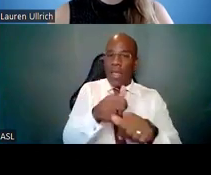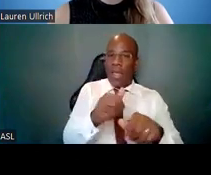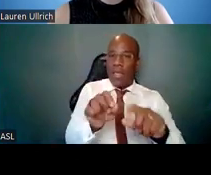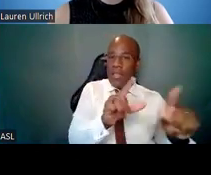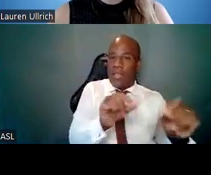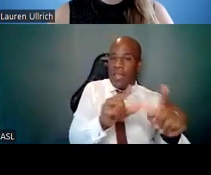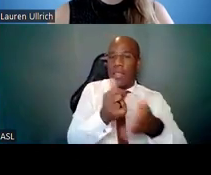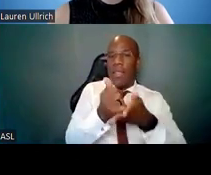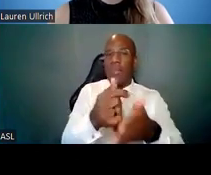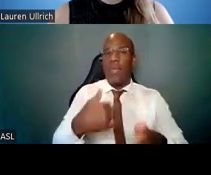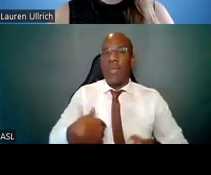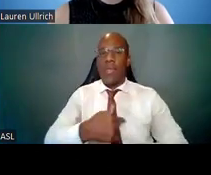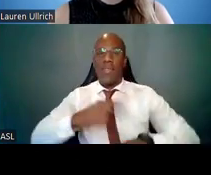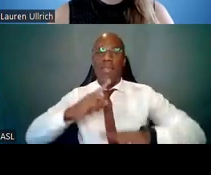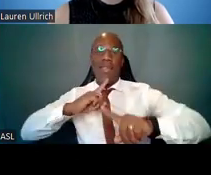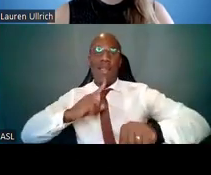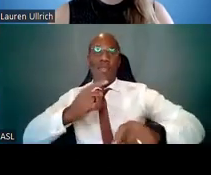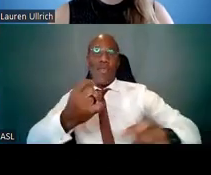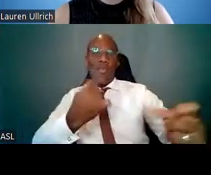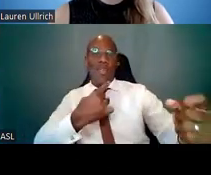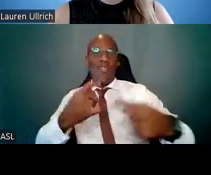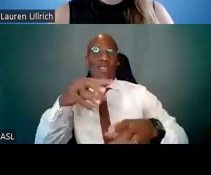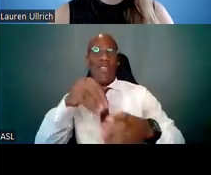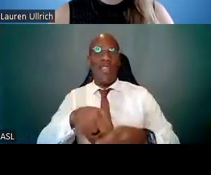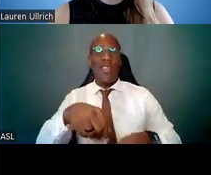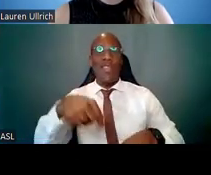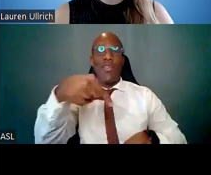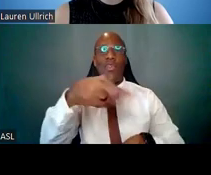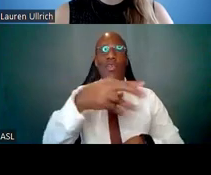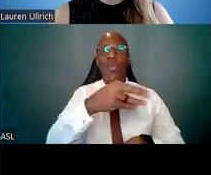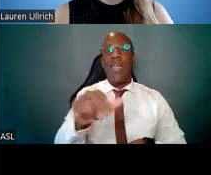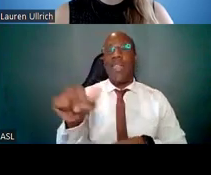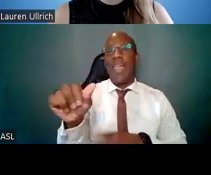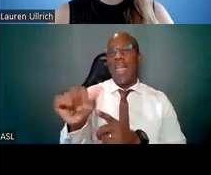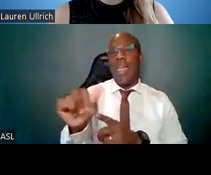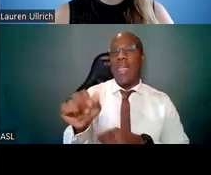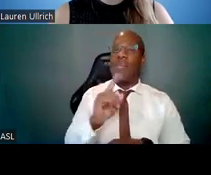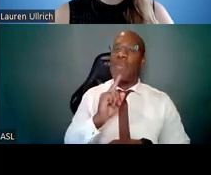In some respects, they are the sheroes or "she-roes" of this session.